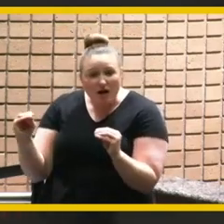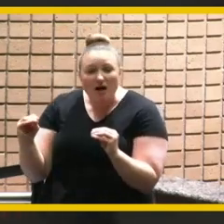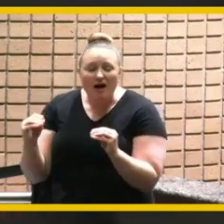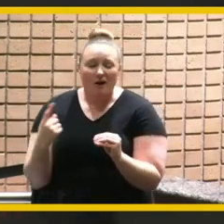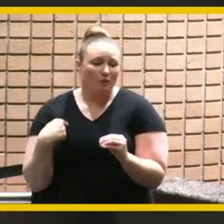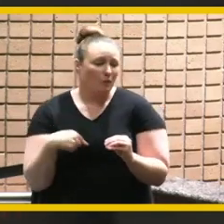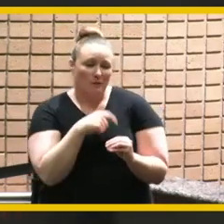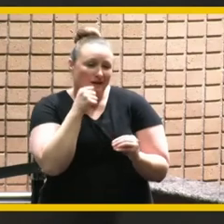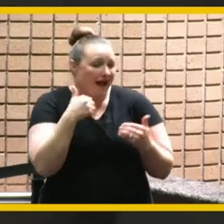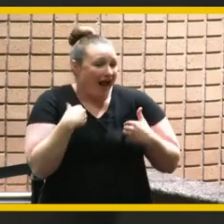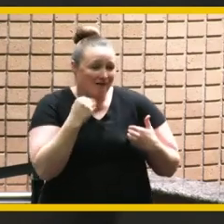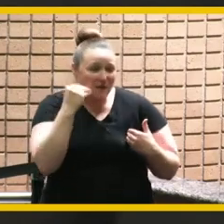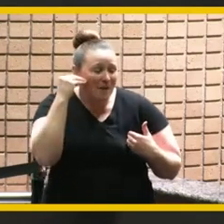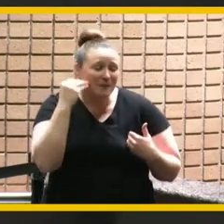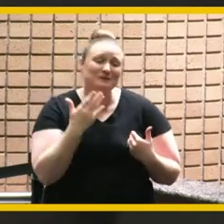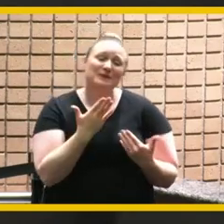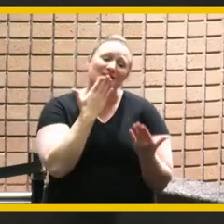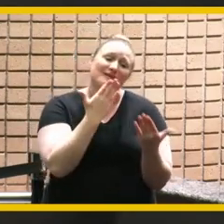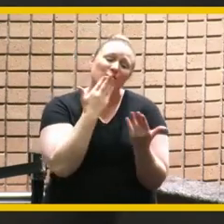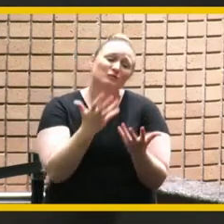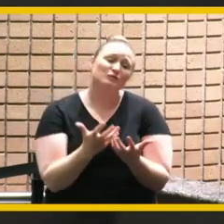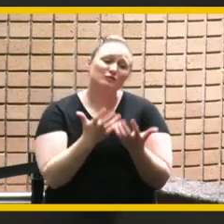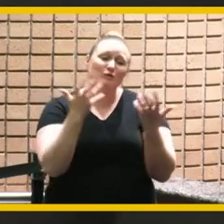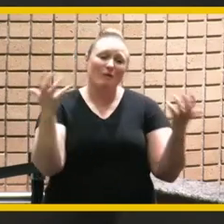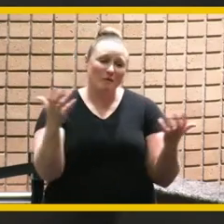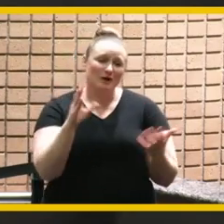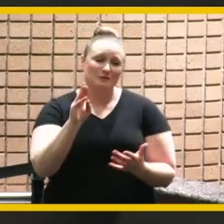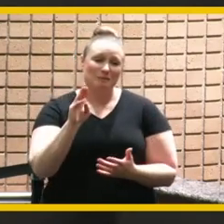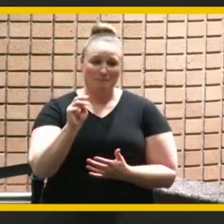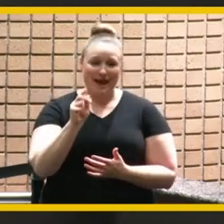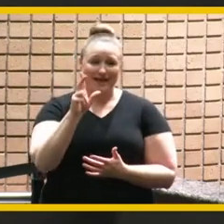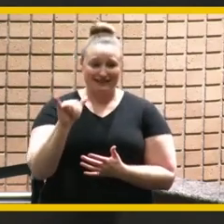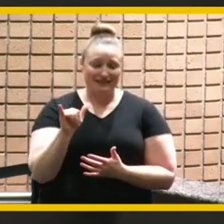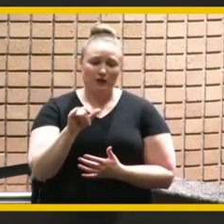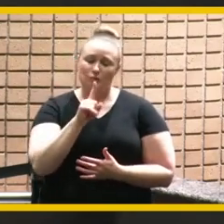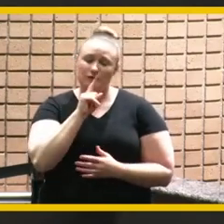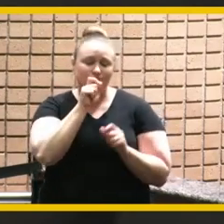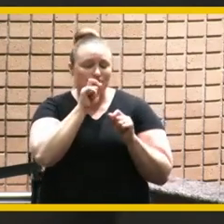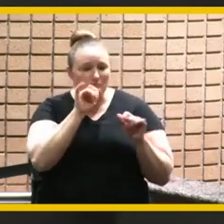just want to say thank you so much mayor bailey we are beyond blessed by this program and you